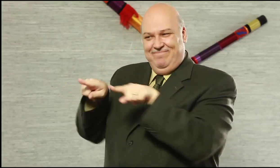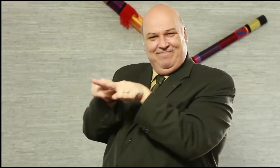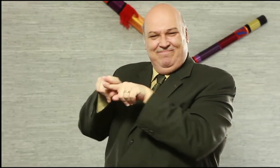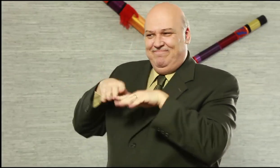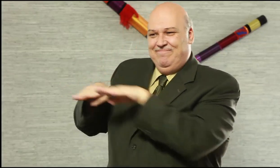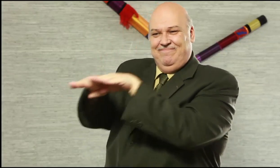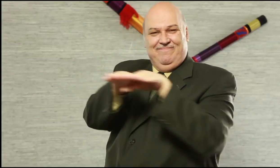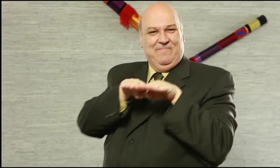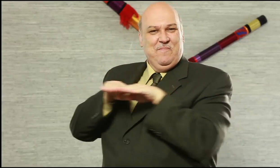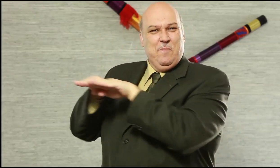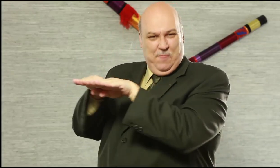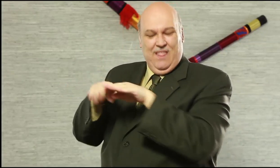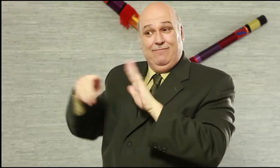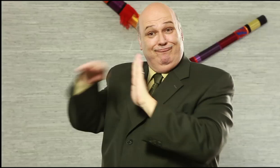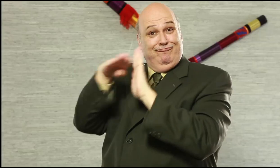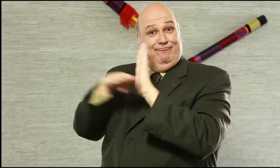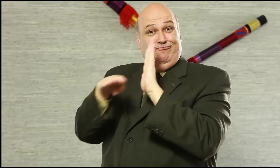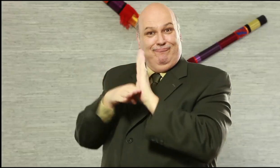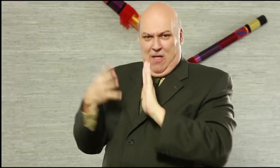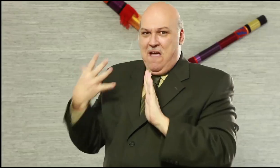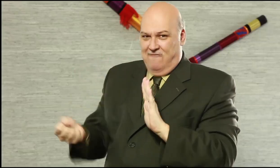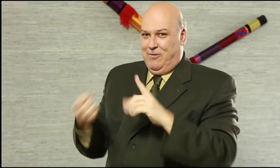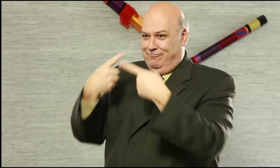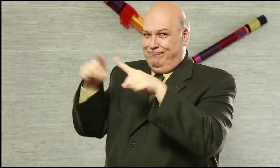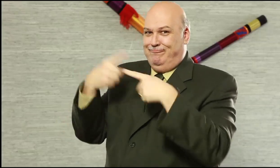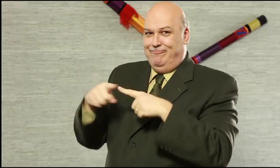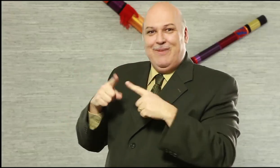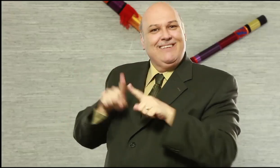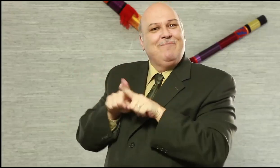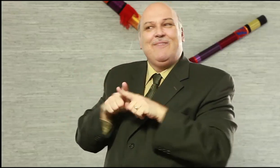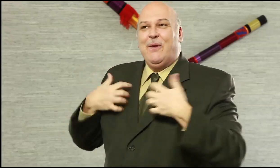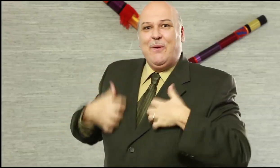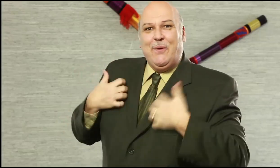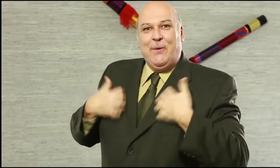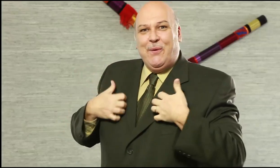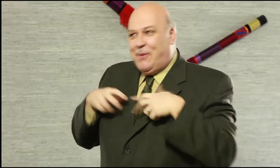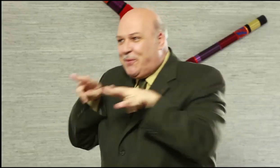When you have free time, we invite you